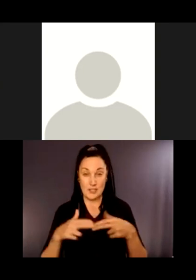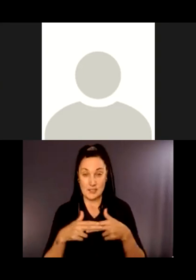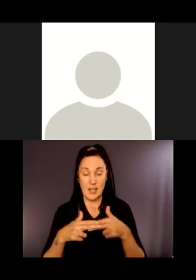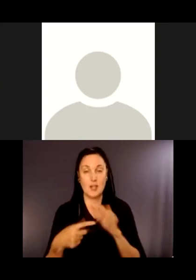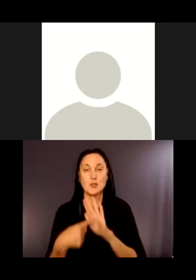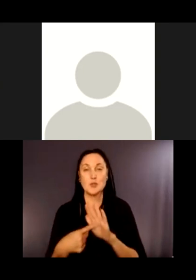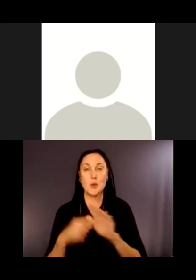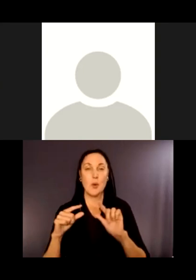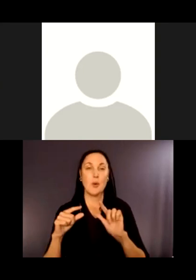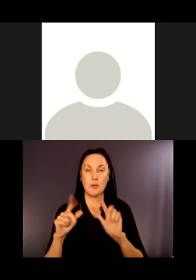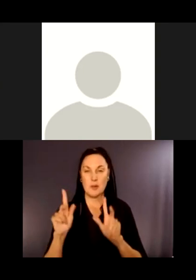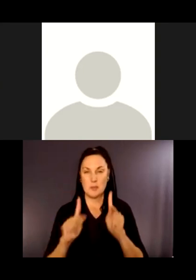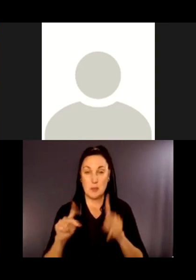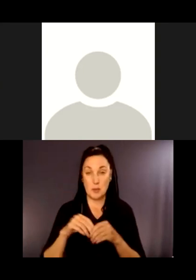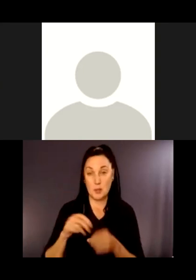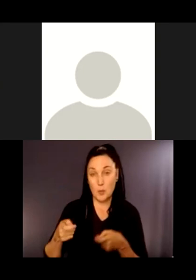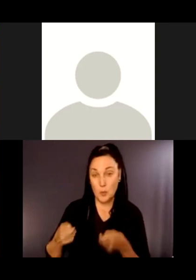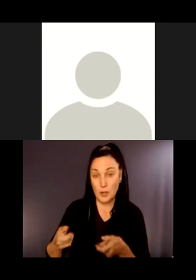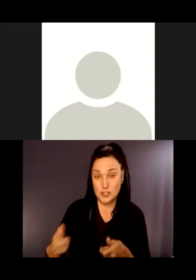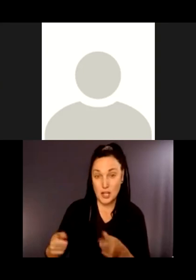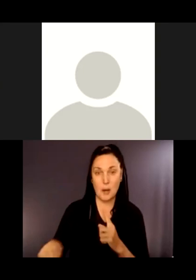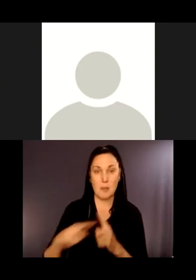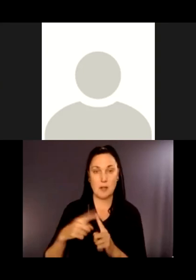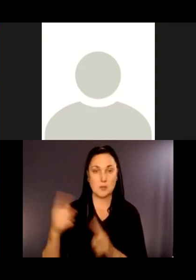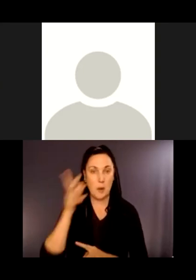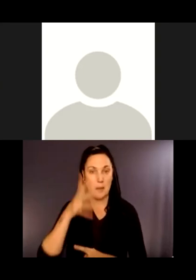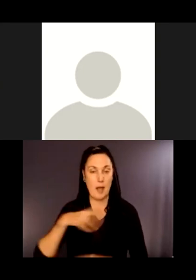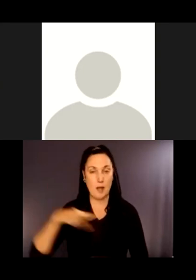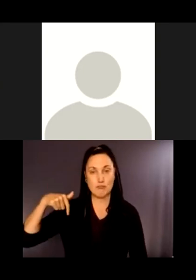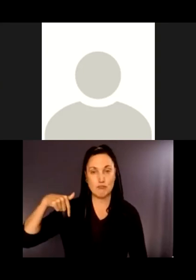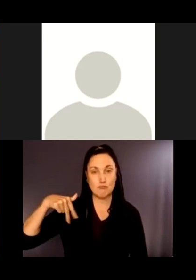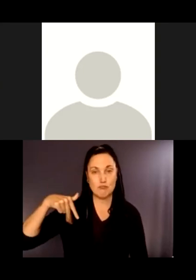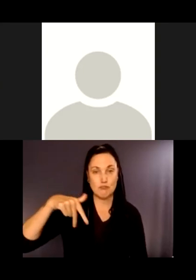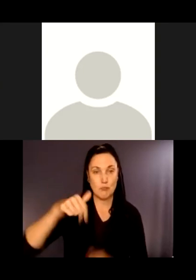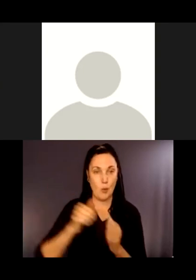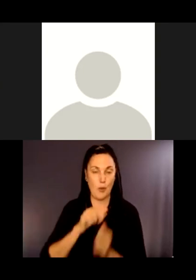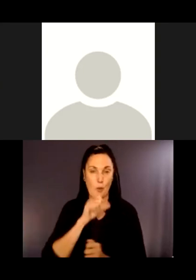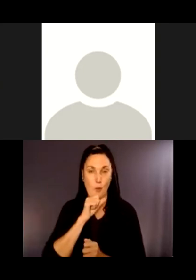wheelchairs, as well as a man with an orange backpack using a